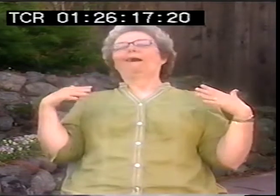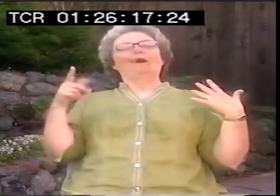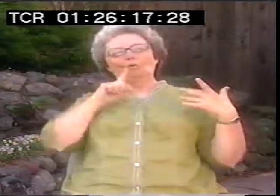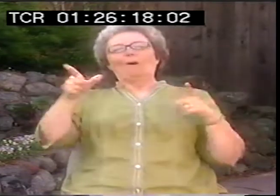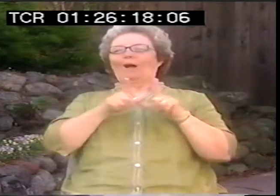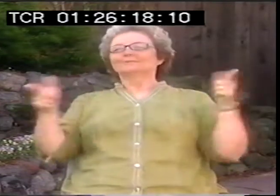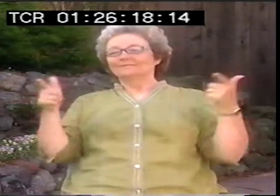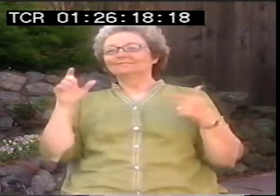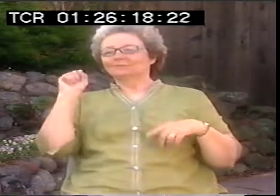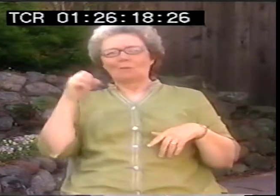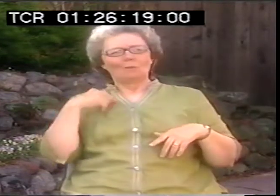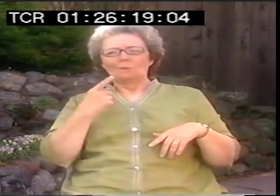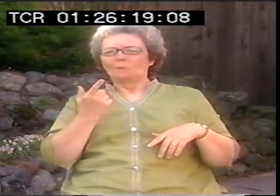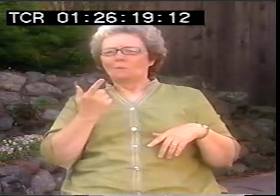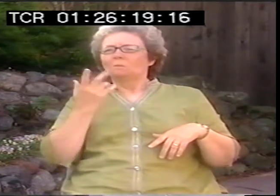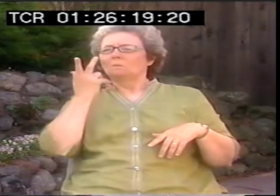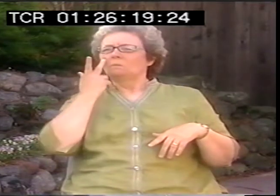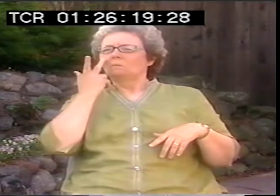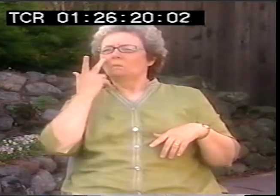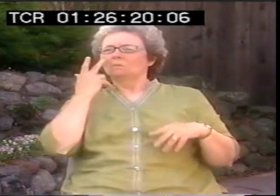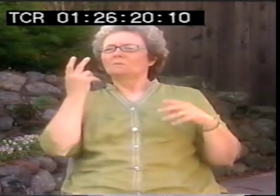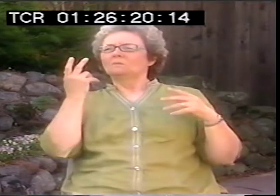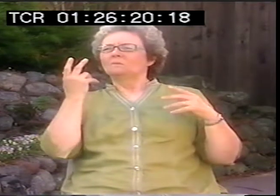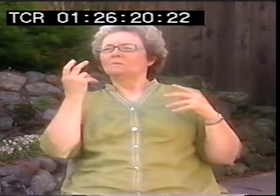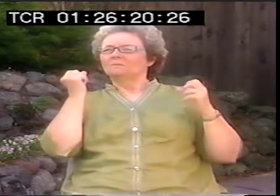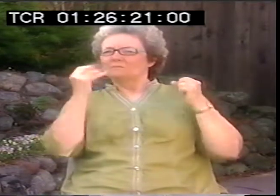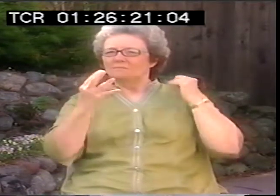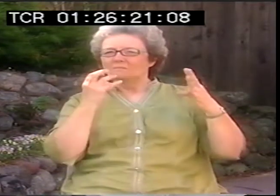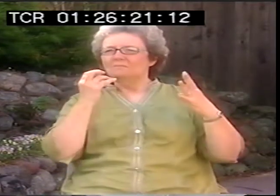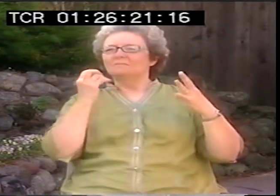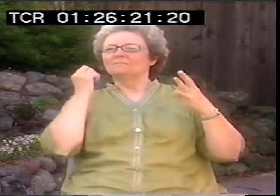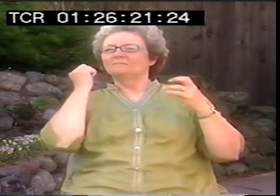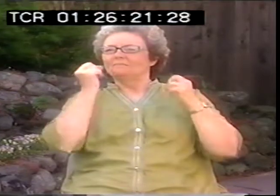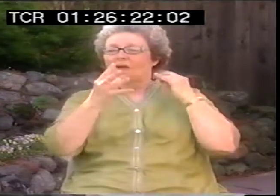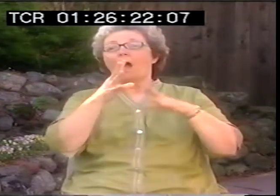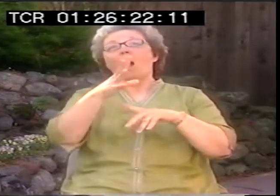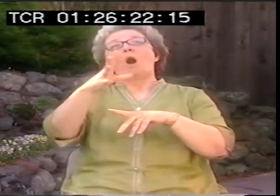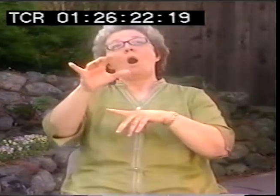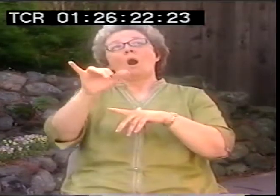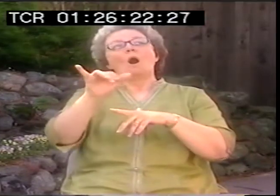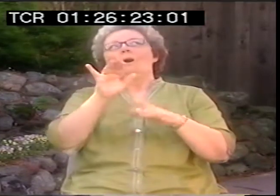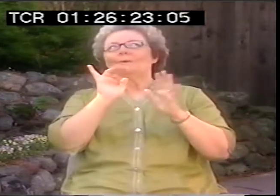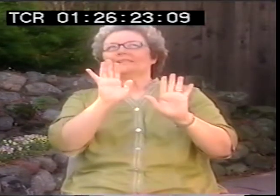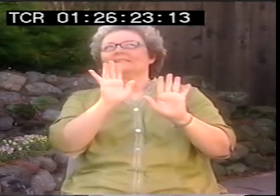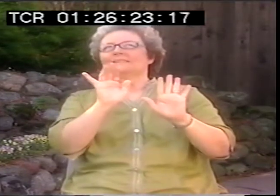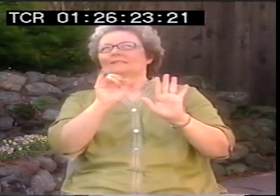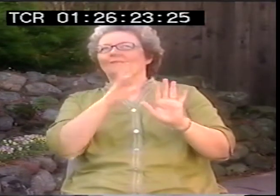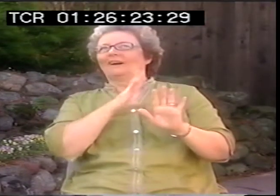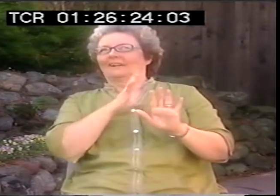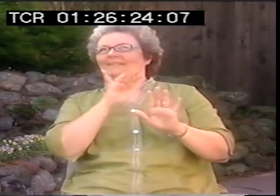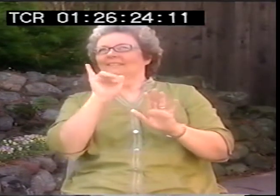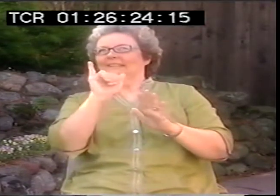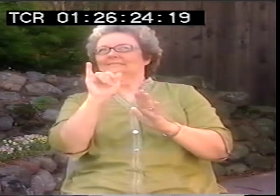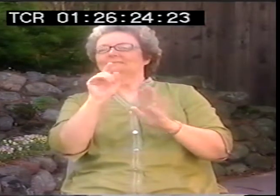It's amazing, just like any other language. So if that's true, and you're signing